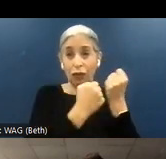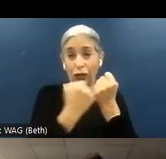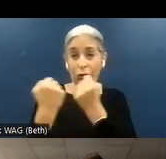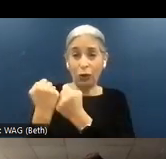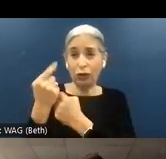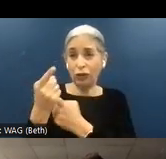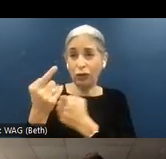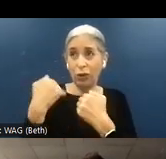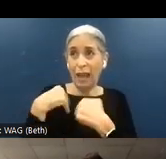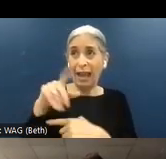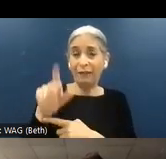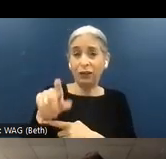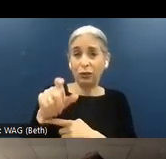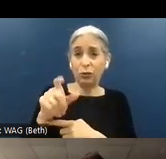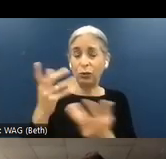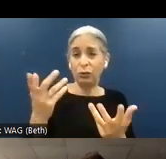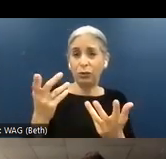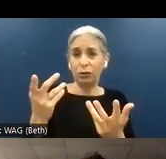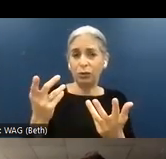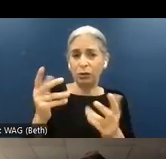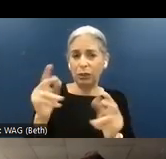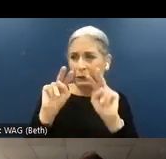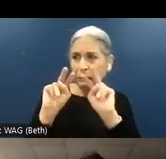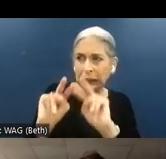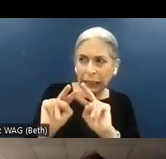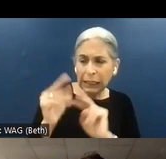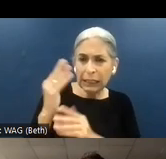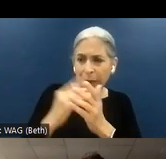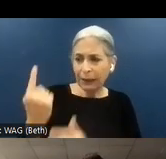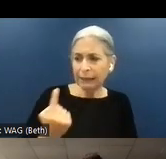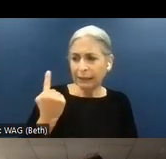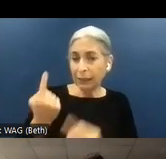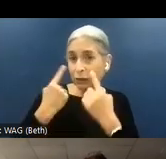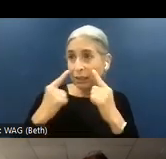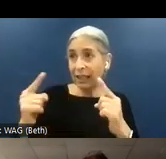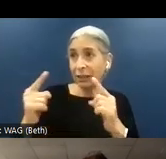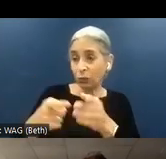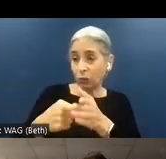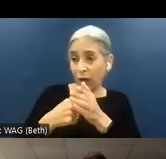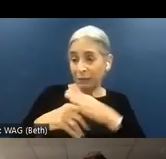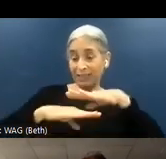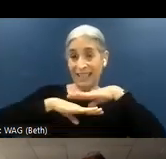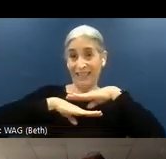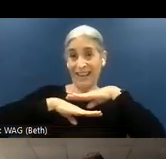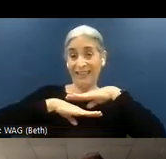to guarantee that something, a single success criterion, is satisfied across the entire